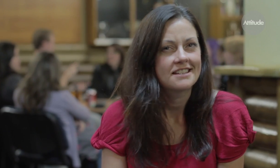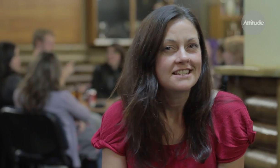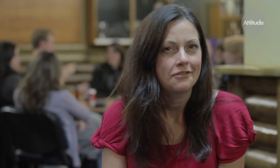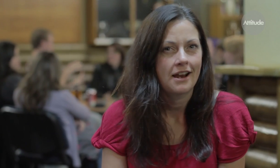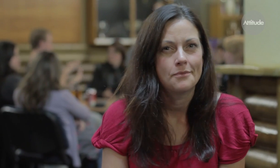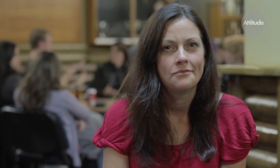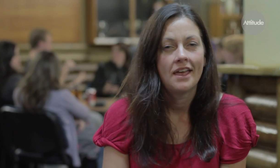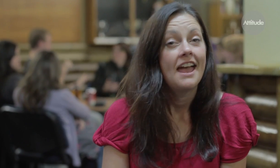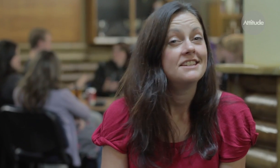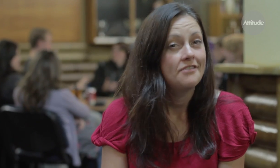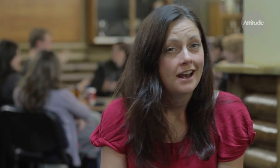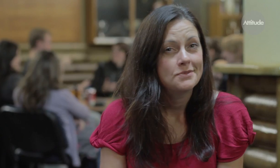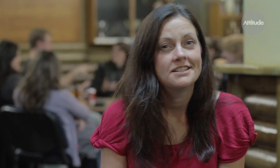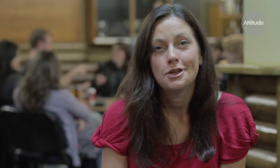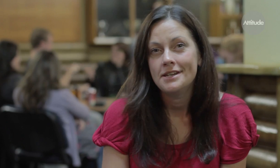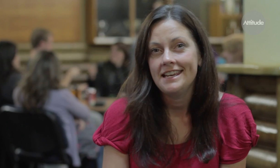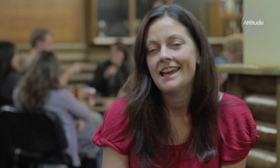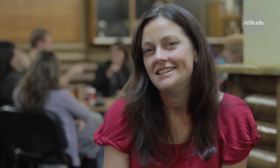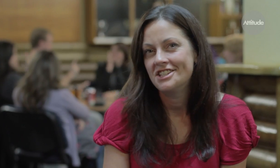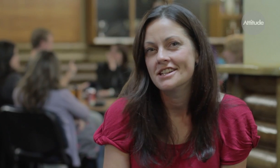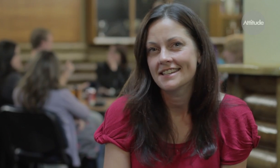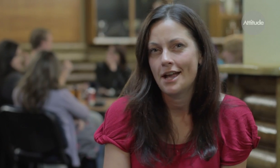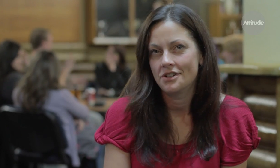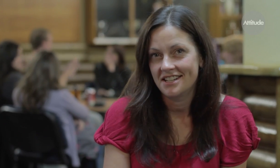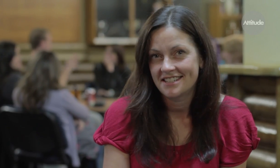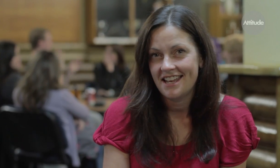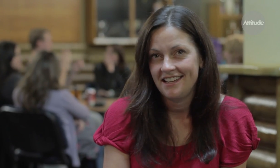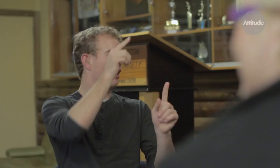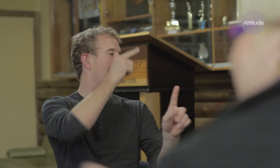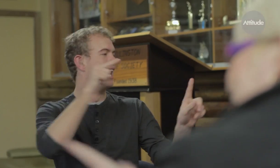in places like deaf club and developed into the unique and indigenous language it is today.